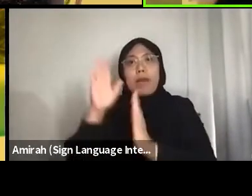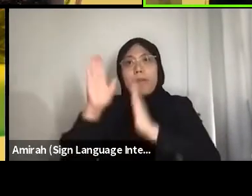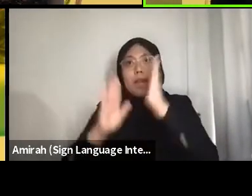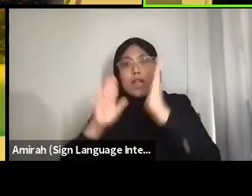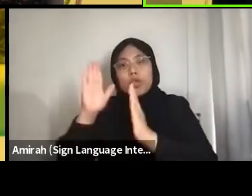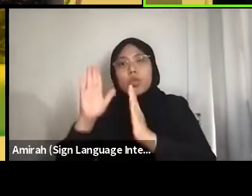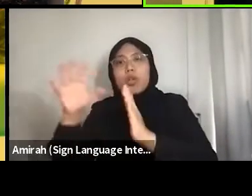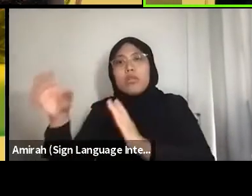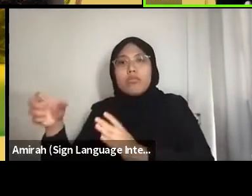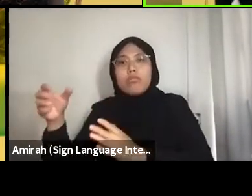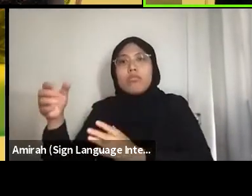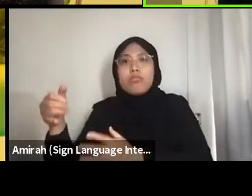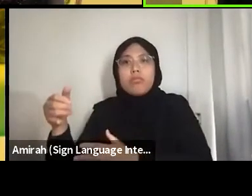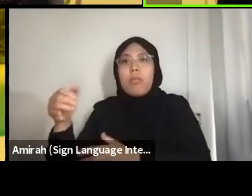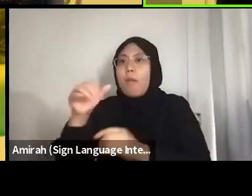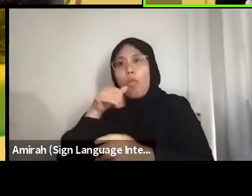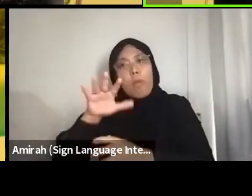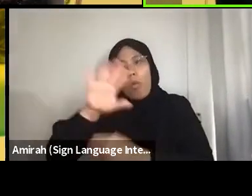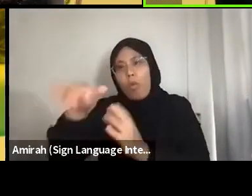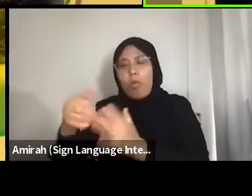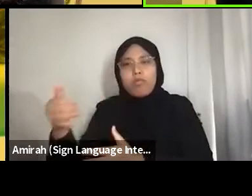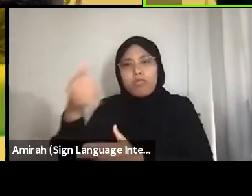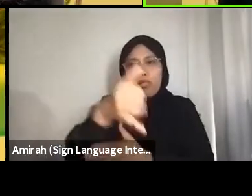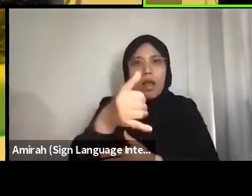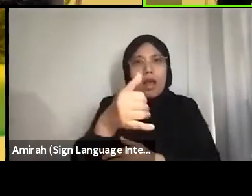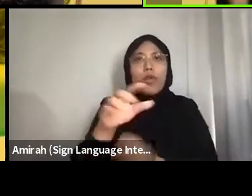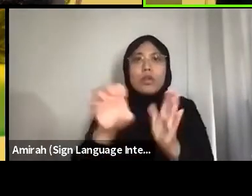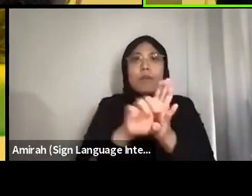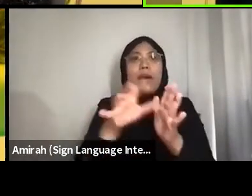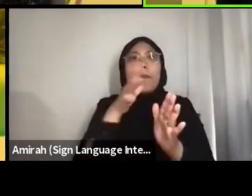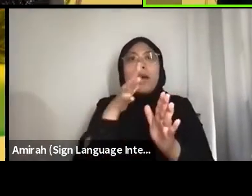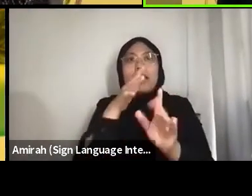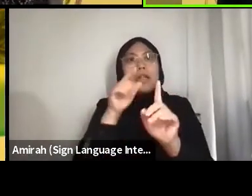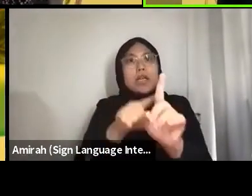the mother is everything and everybody follows what she says, and she’s treated like a god.